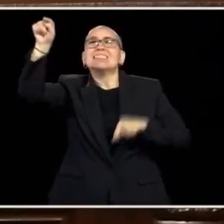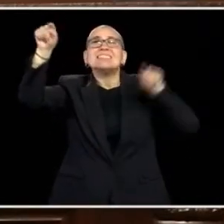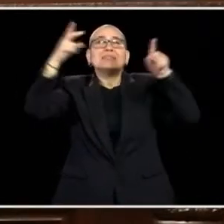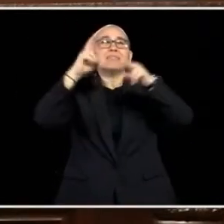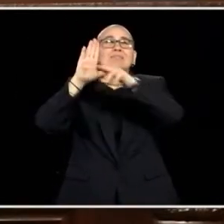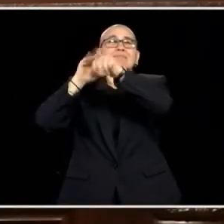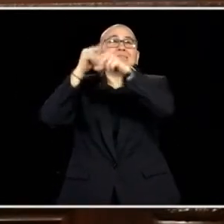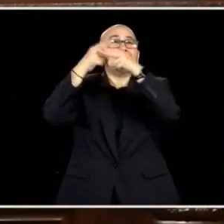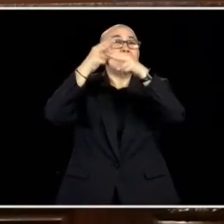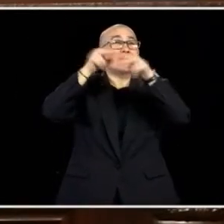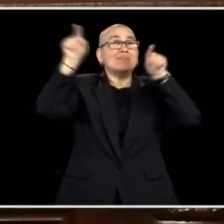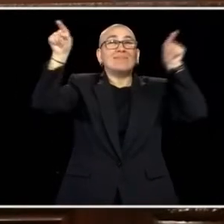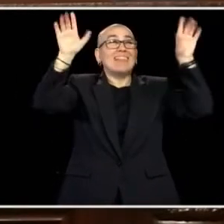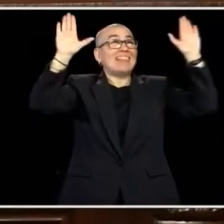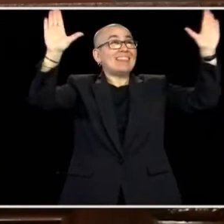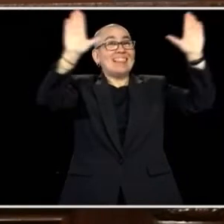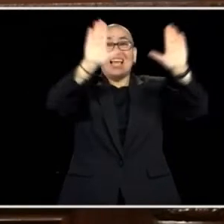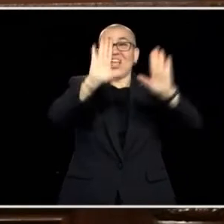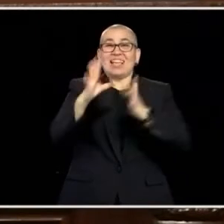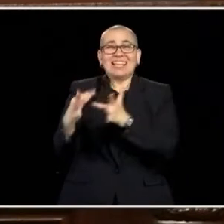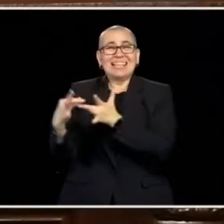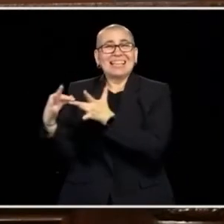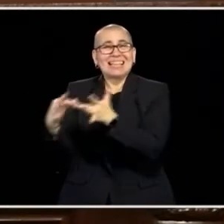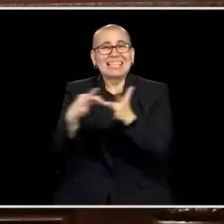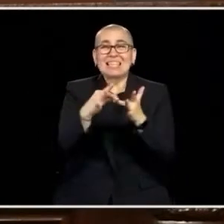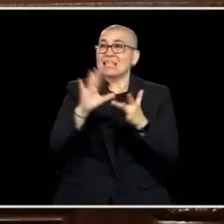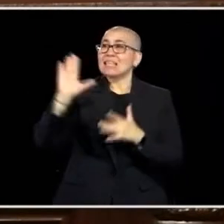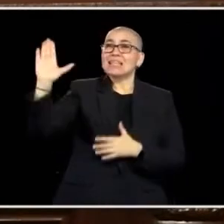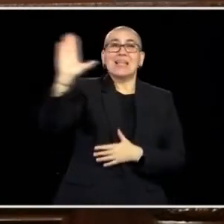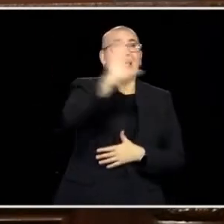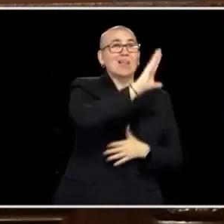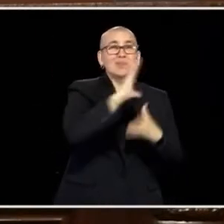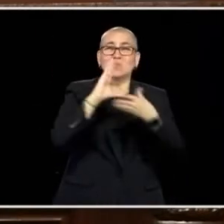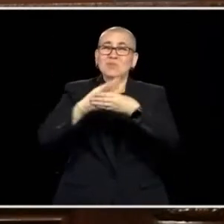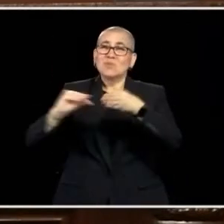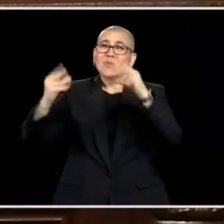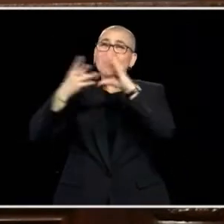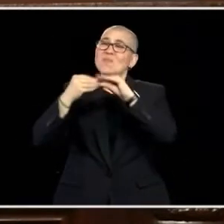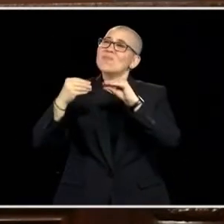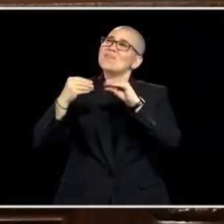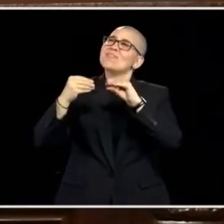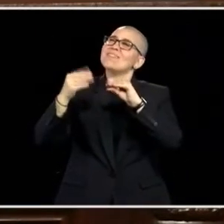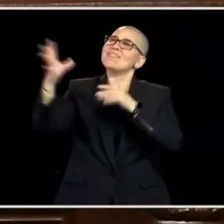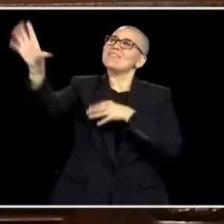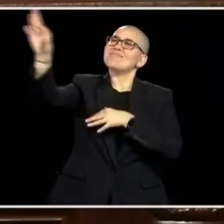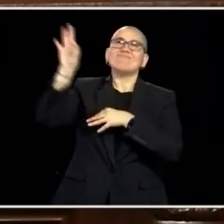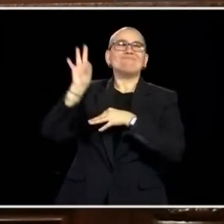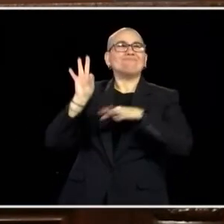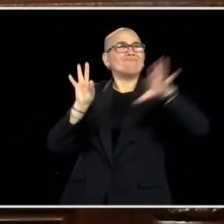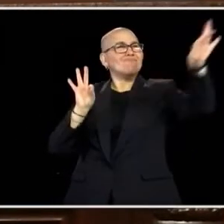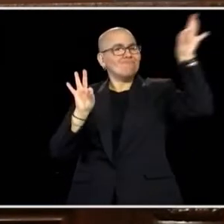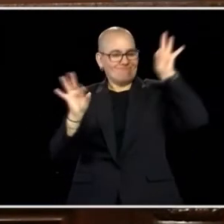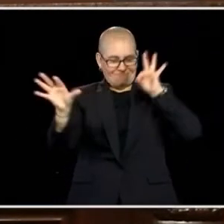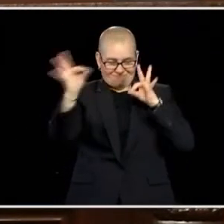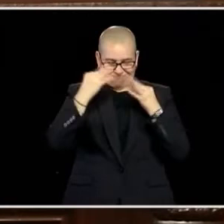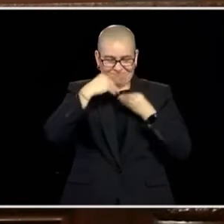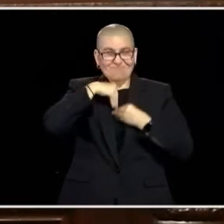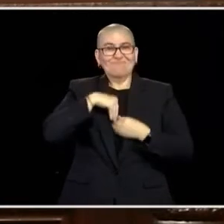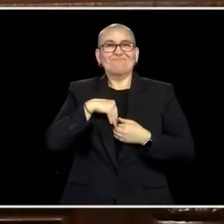STORIES EACH AND EVERY ONE OF YOU HAVE EVERY SINGLE DAY. WE CAN SHOW OUR CONSTITUENTS THAT WE CAN MOVE TOGETHER AND